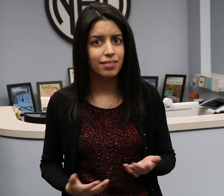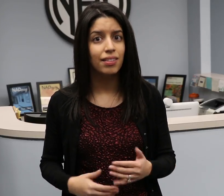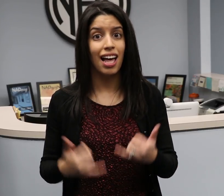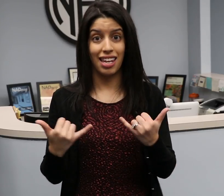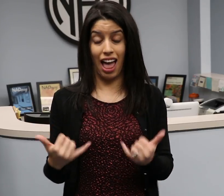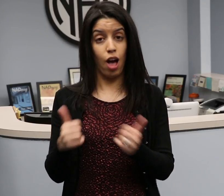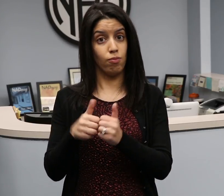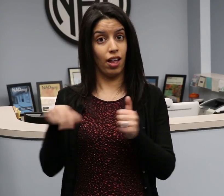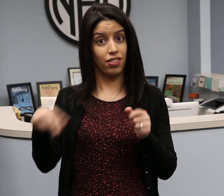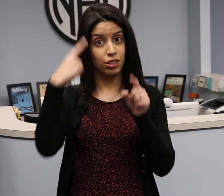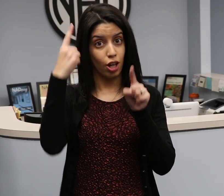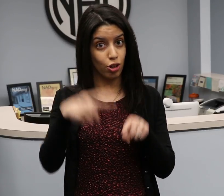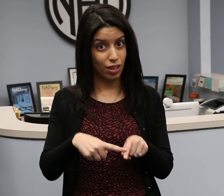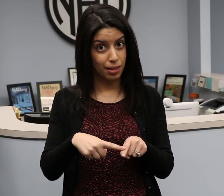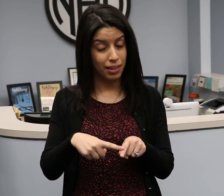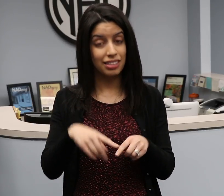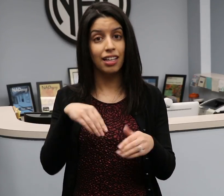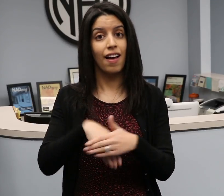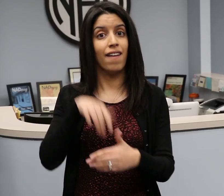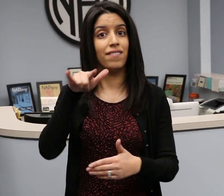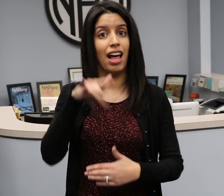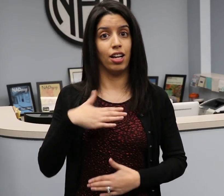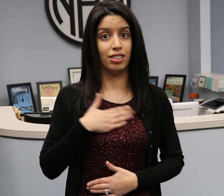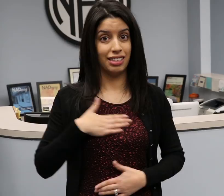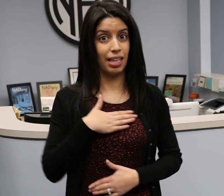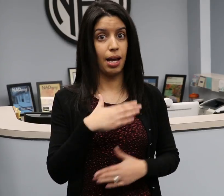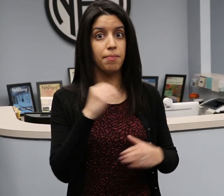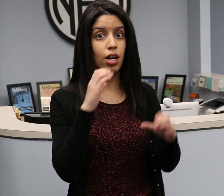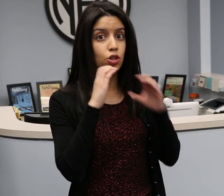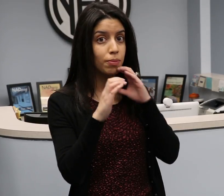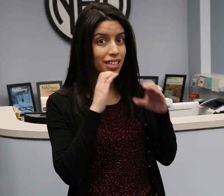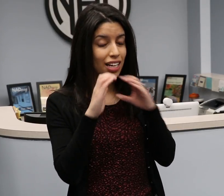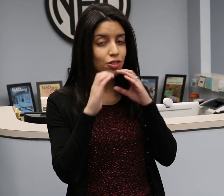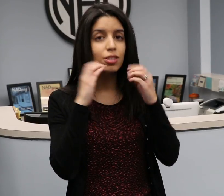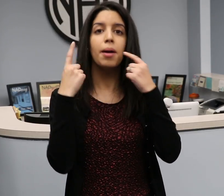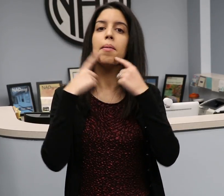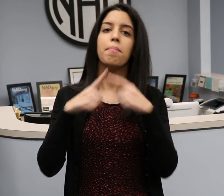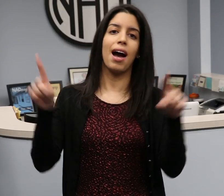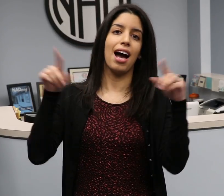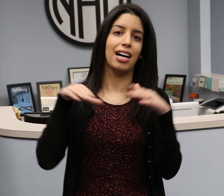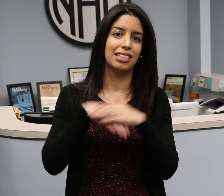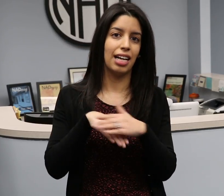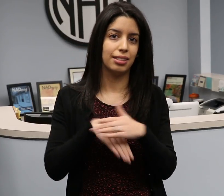With this agreement, in-flight entertainment and communications will finally be accessible